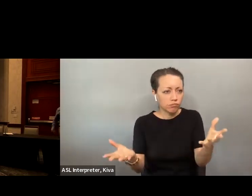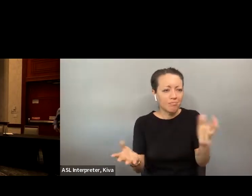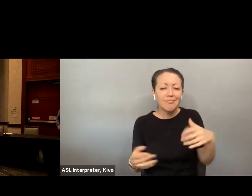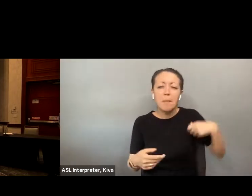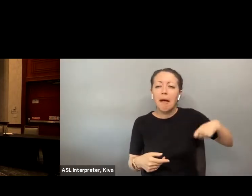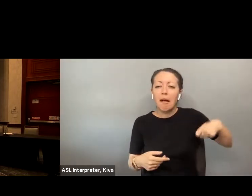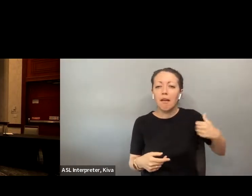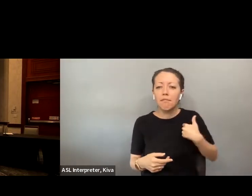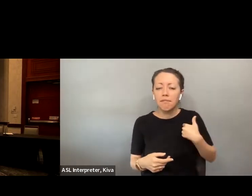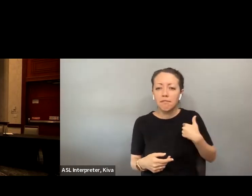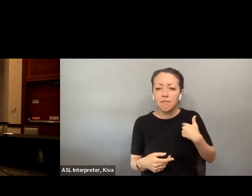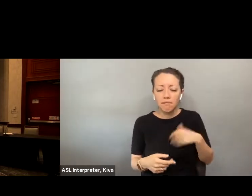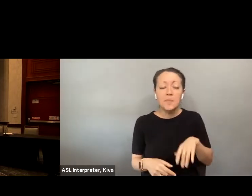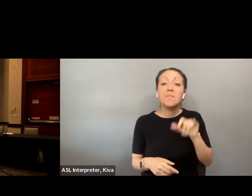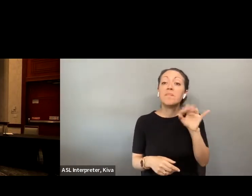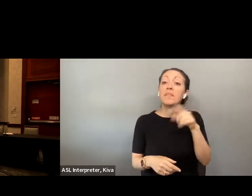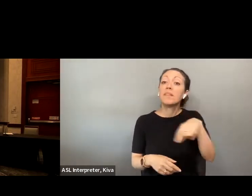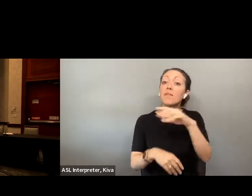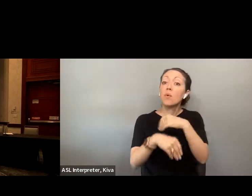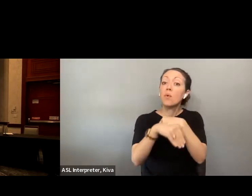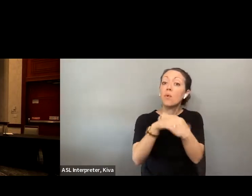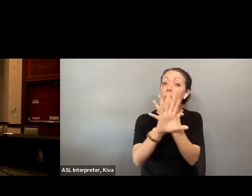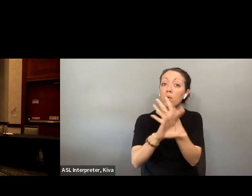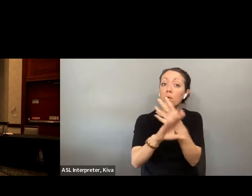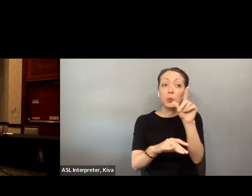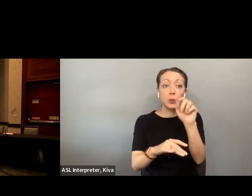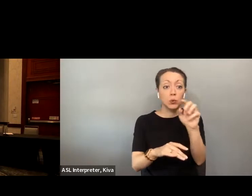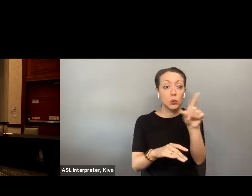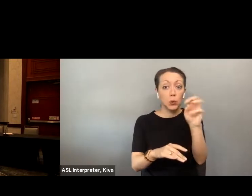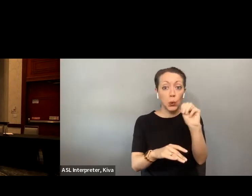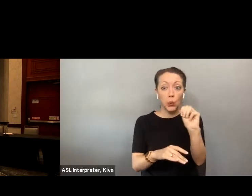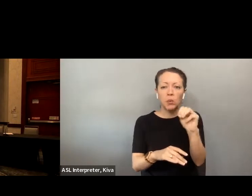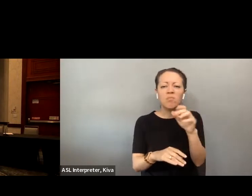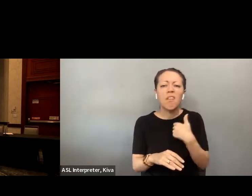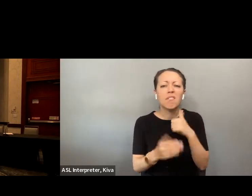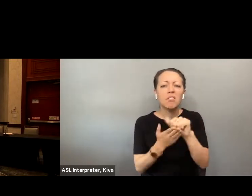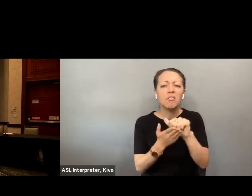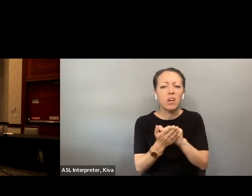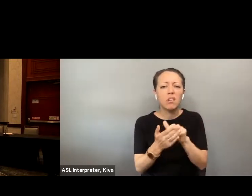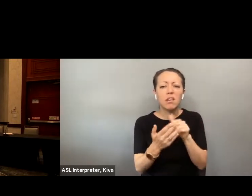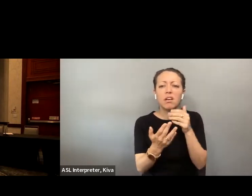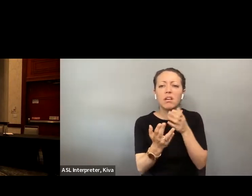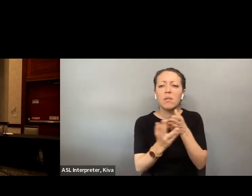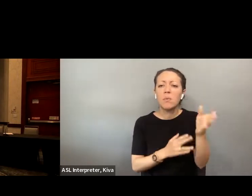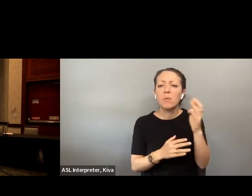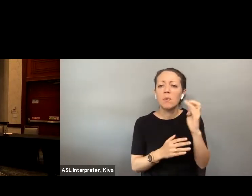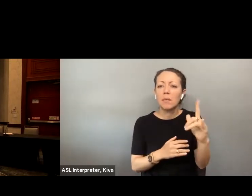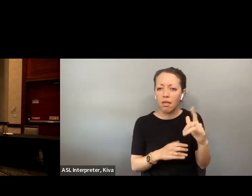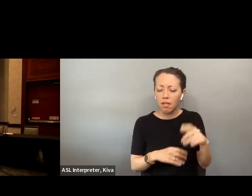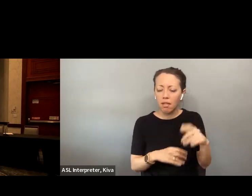you are attending here in person you should have been given agenda for today Summit and you're welcome back and if you are attending virtually you should received an agenda